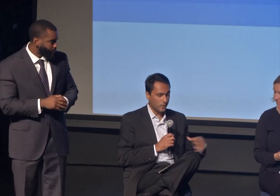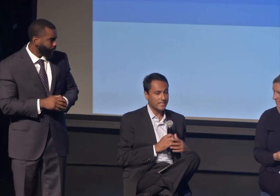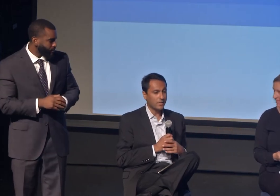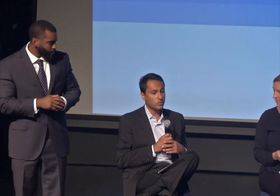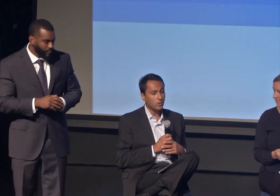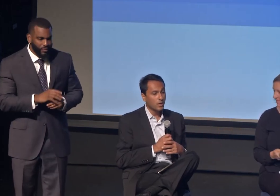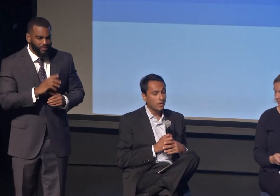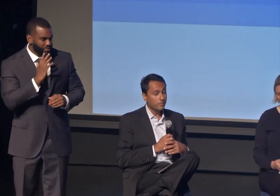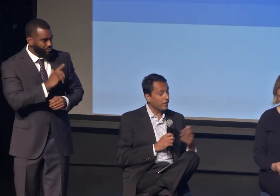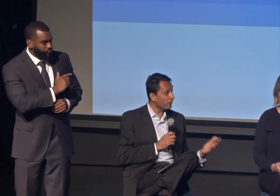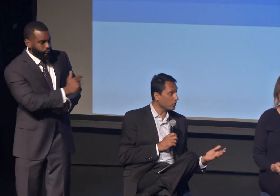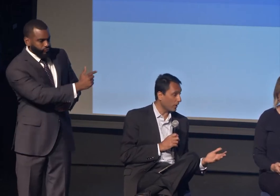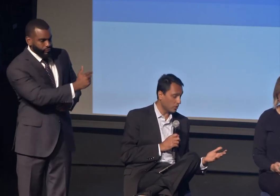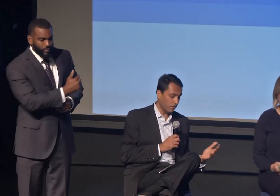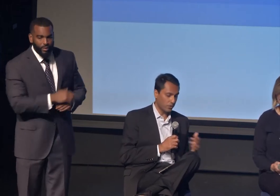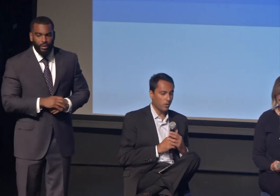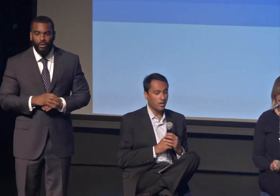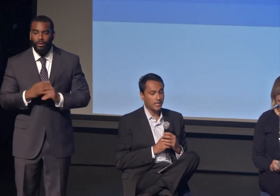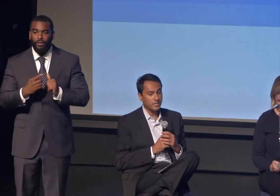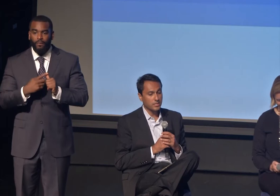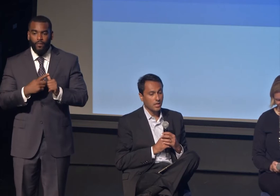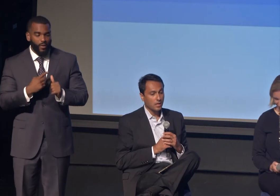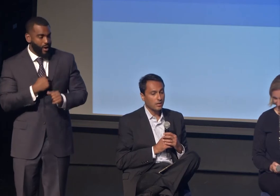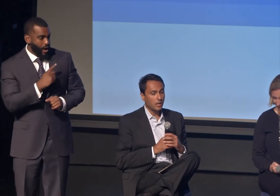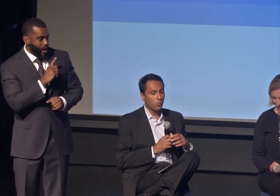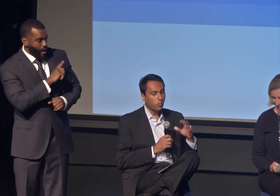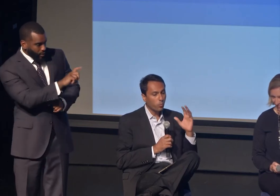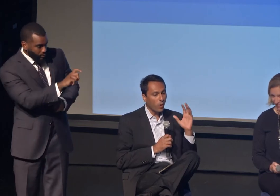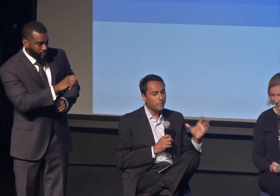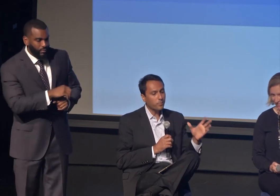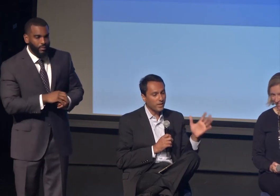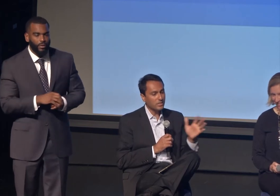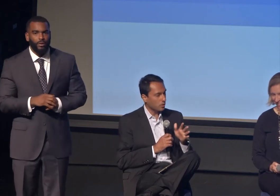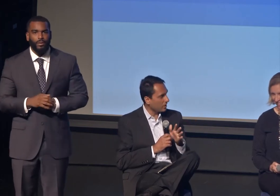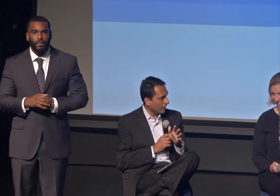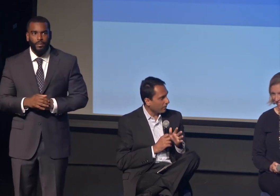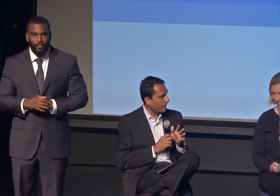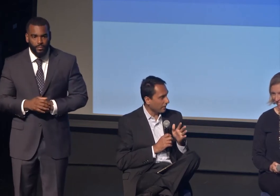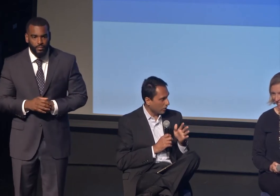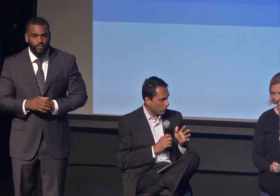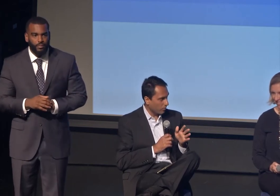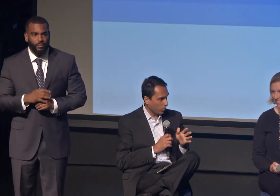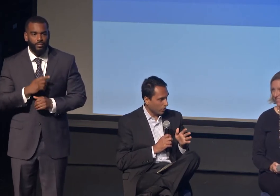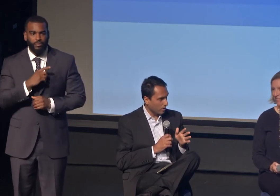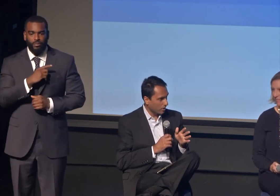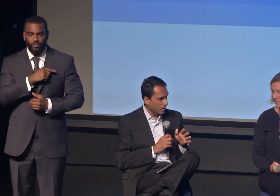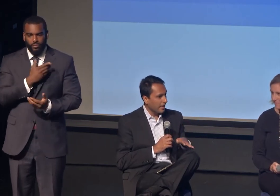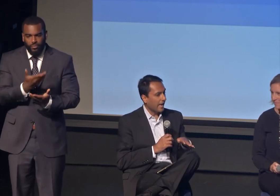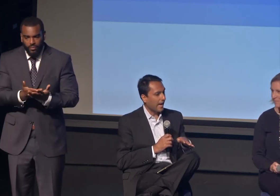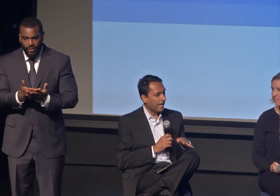My first question for you all, what brings you to interfaith leadership work